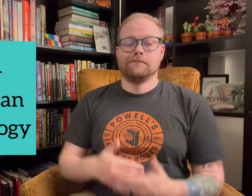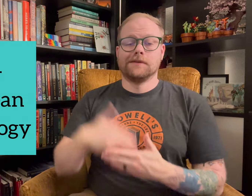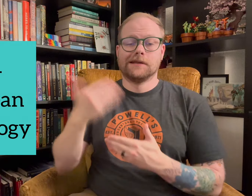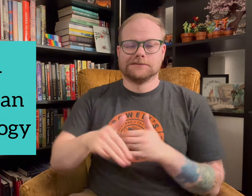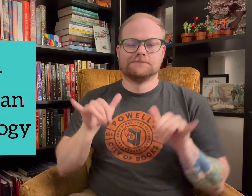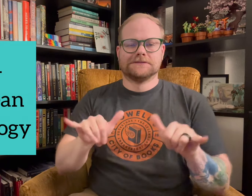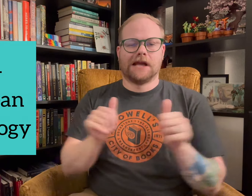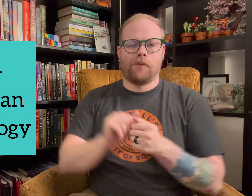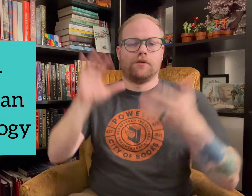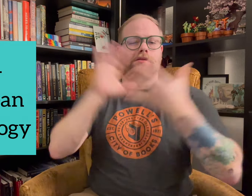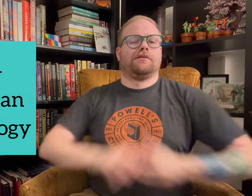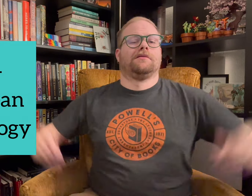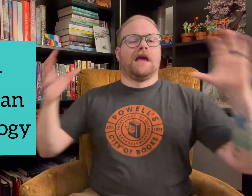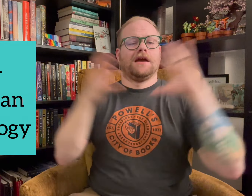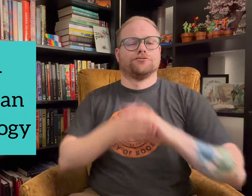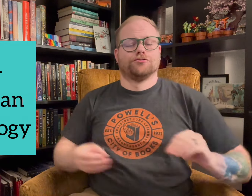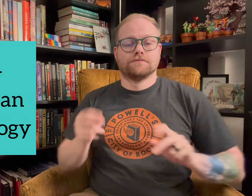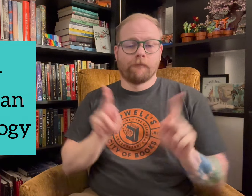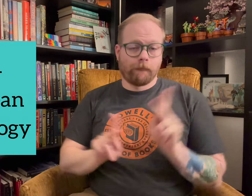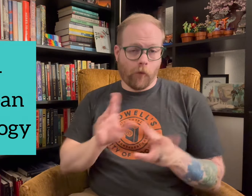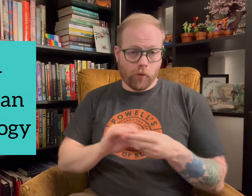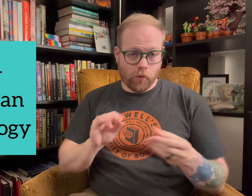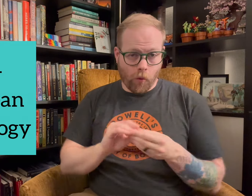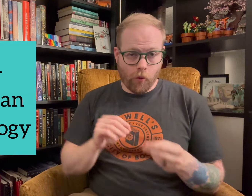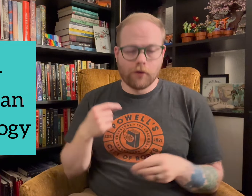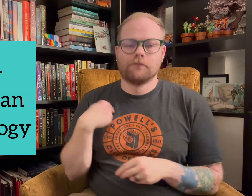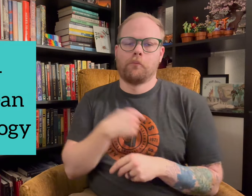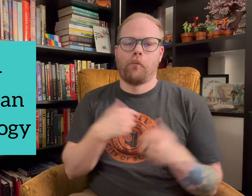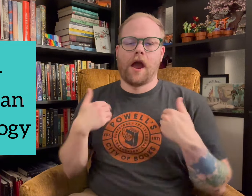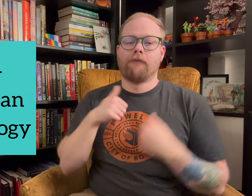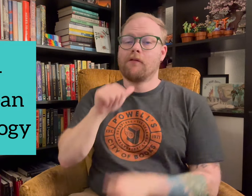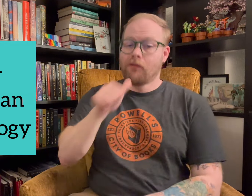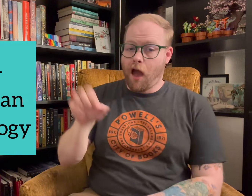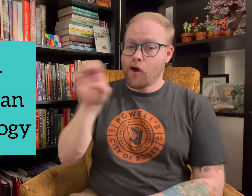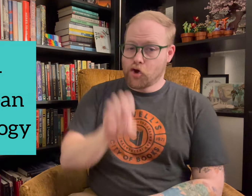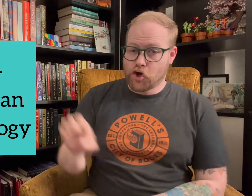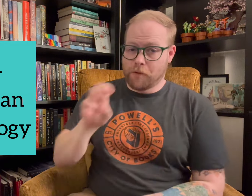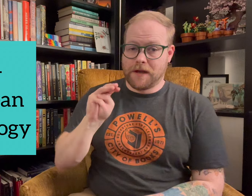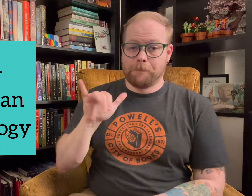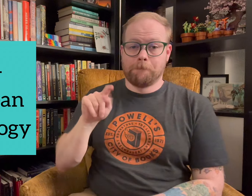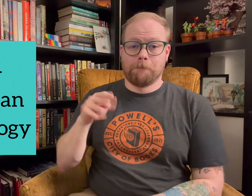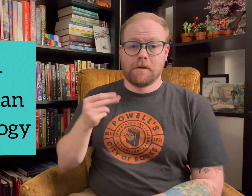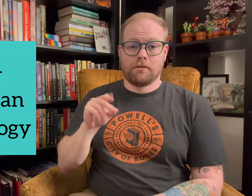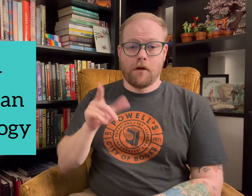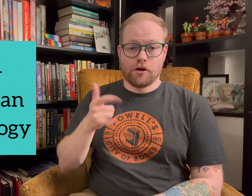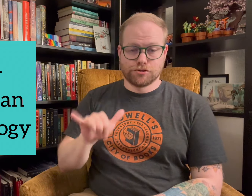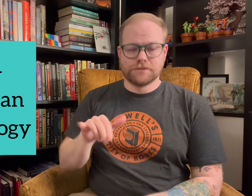Next, staying with legends and folklore, we have Non-European Mythology.